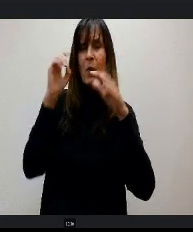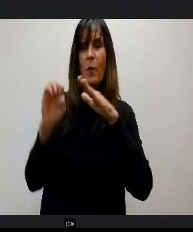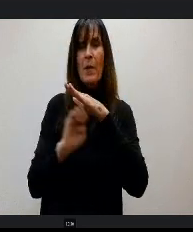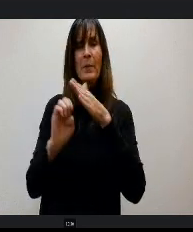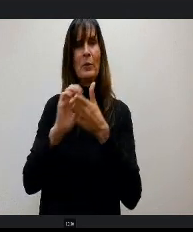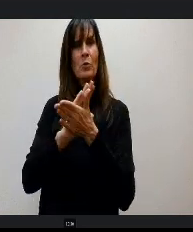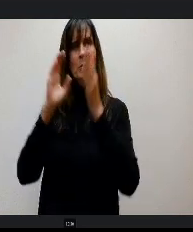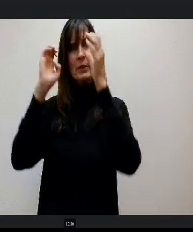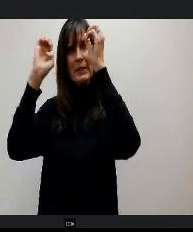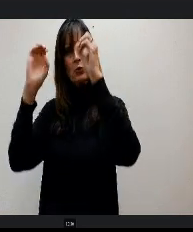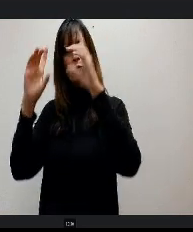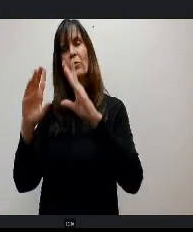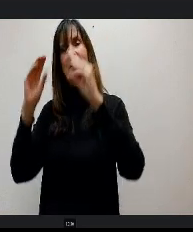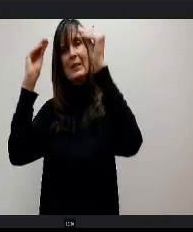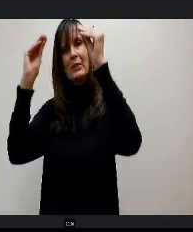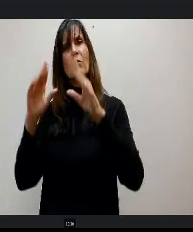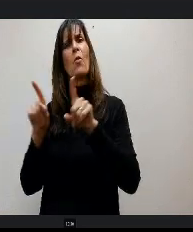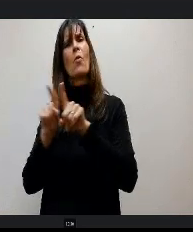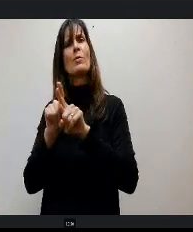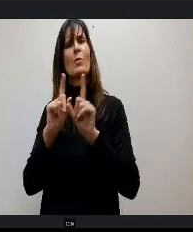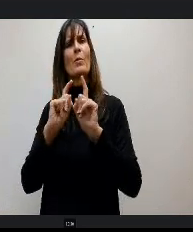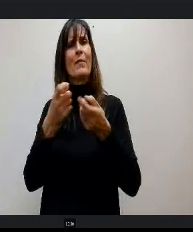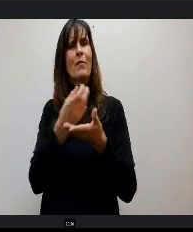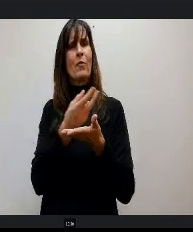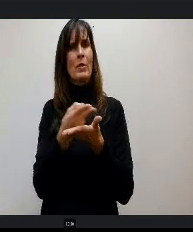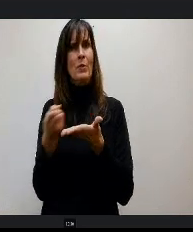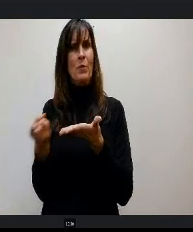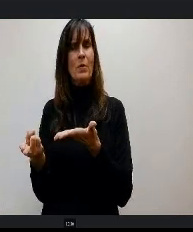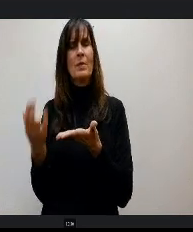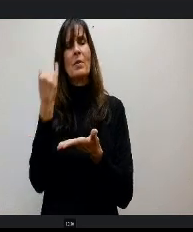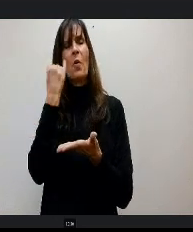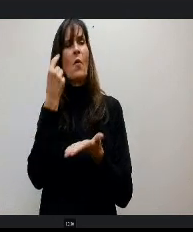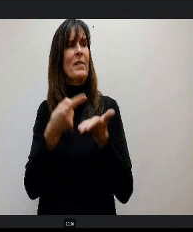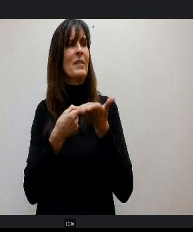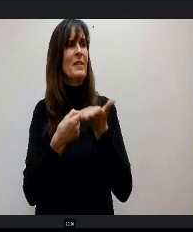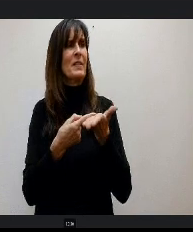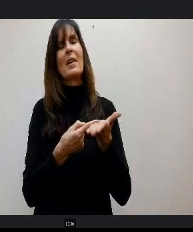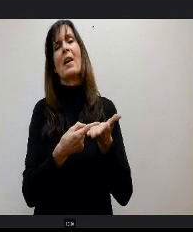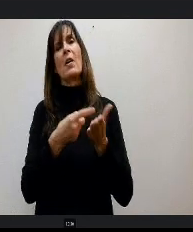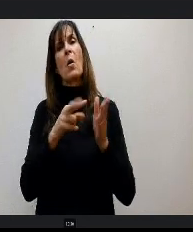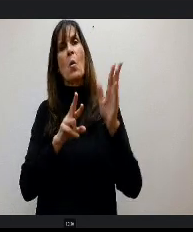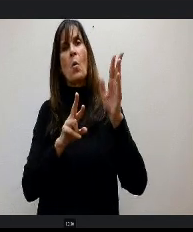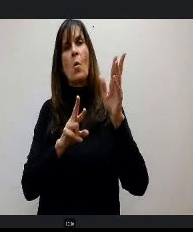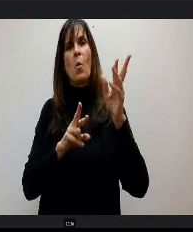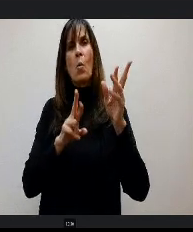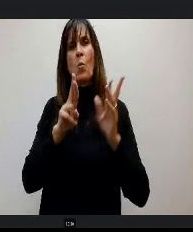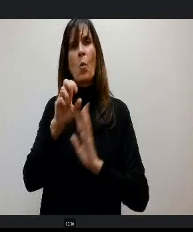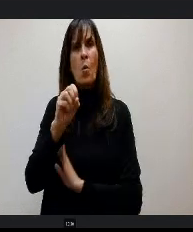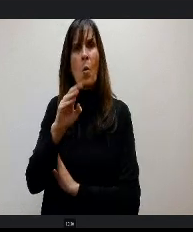them with resources. So if we talk about Highlight A robot or a coding program, those teachers leave with